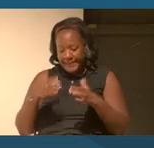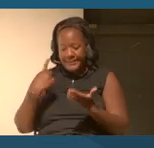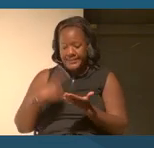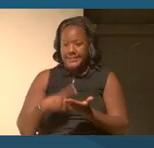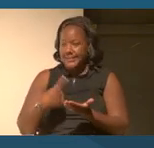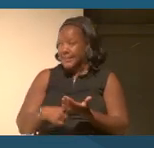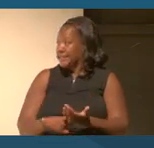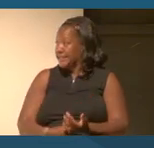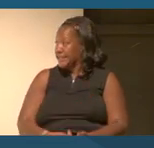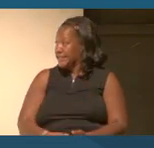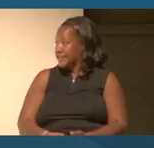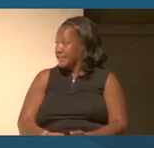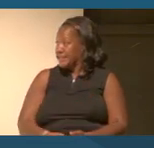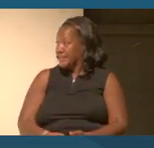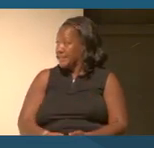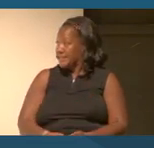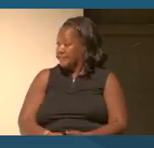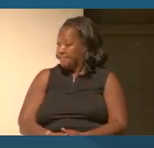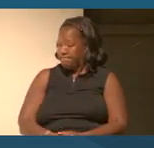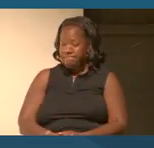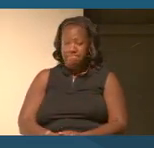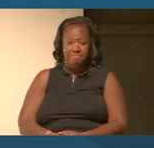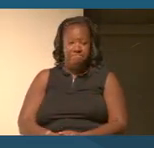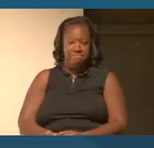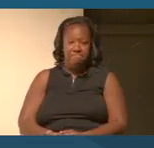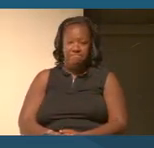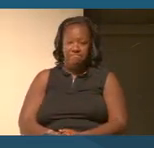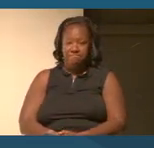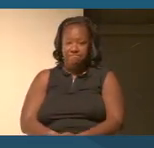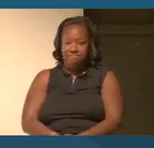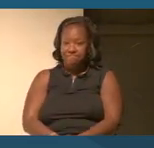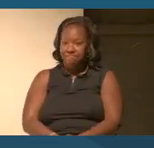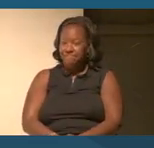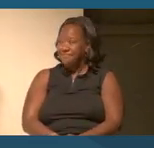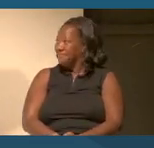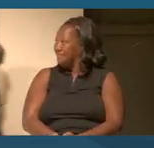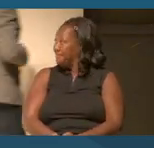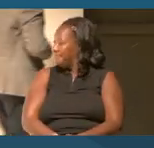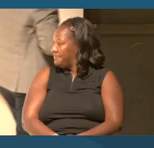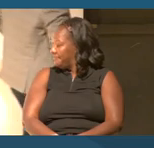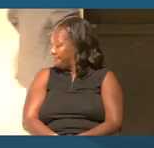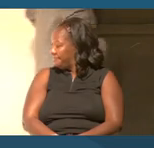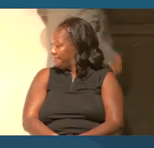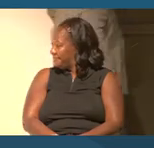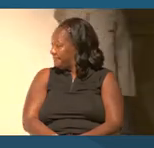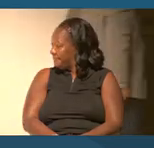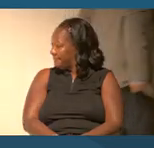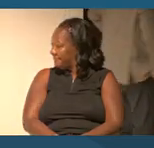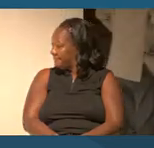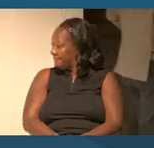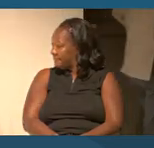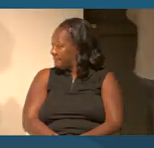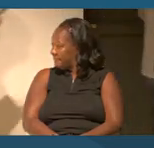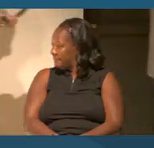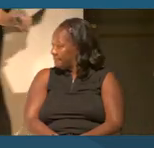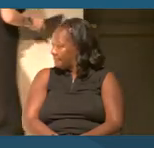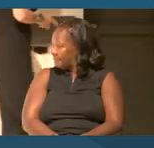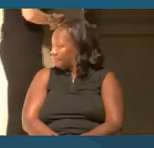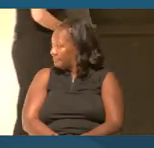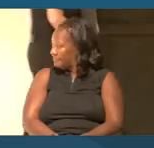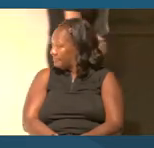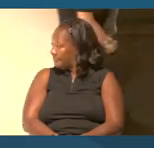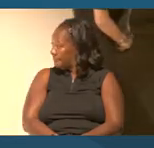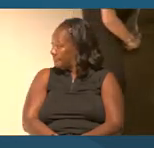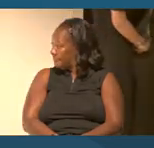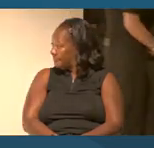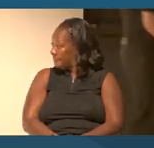OK, So let's cue that one up.